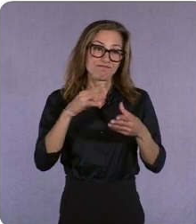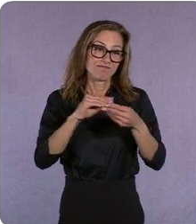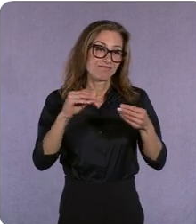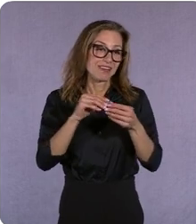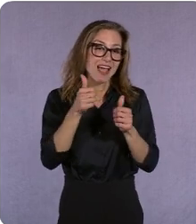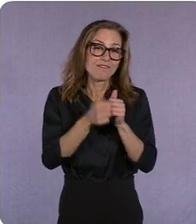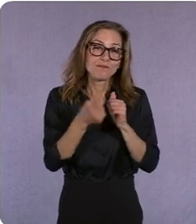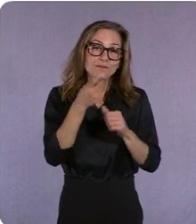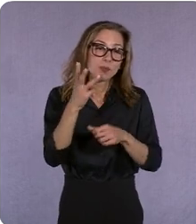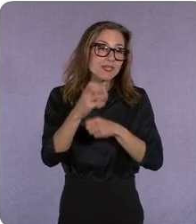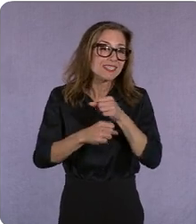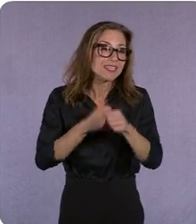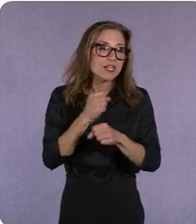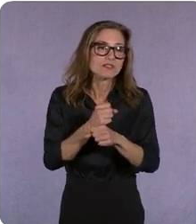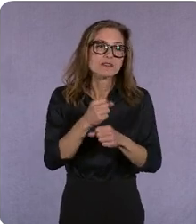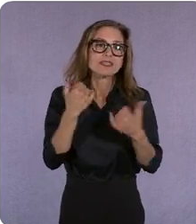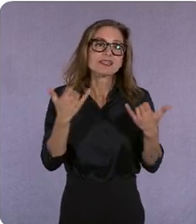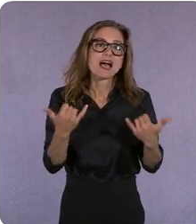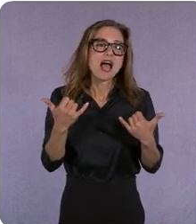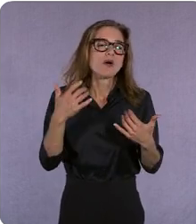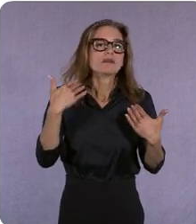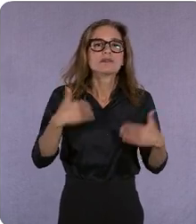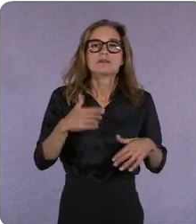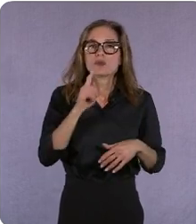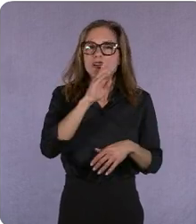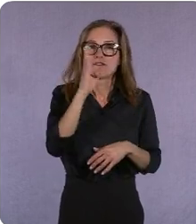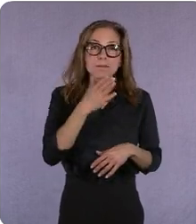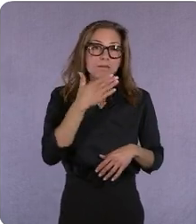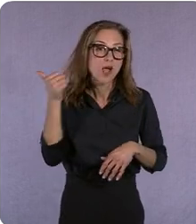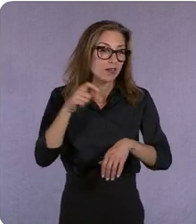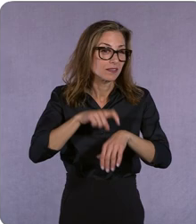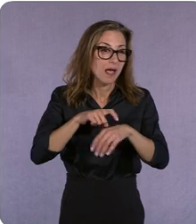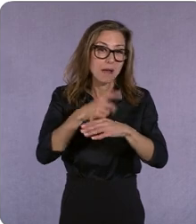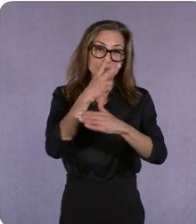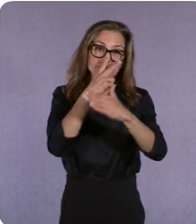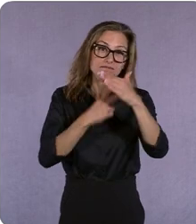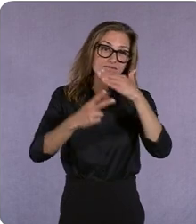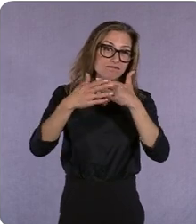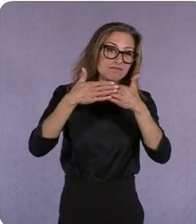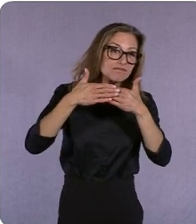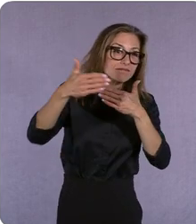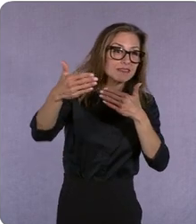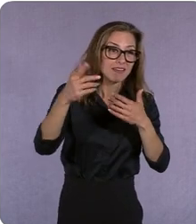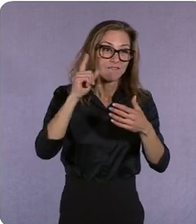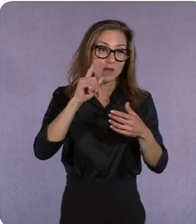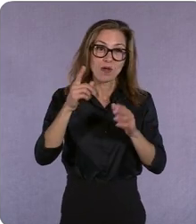time when you look ahead the next five years for brands when you look at where we've come with the